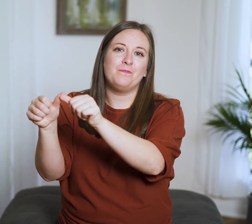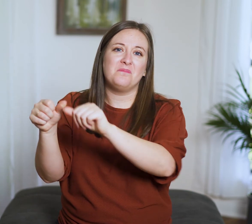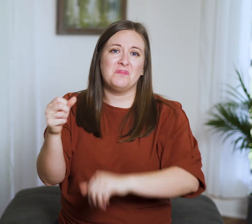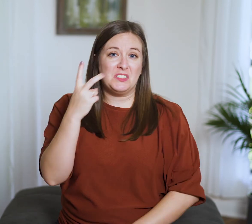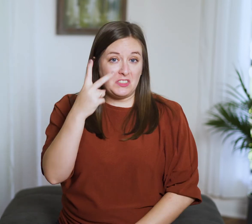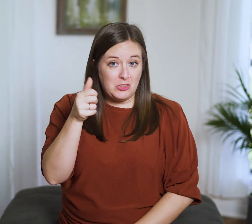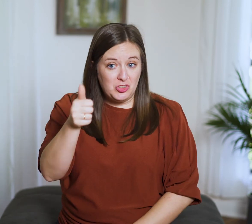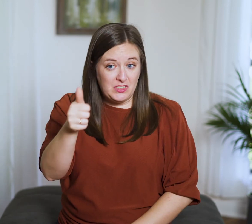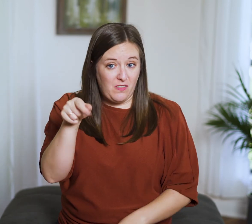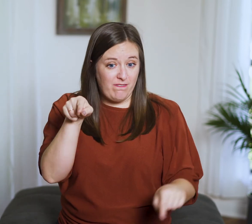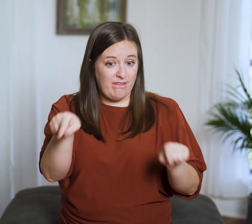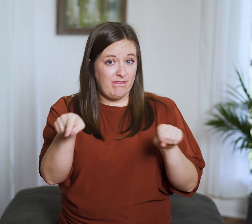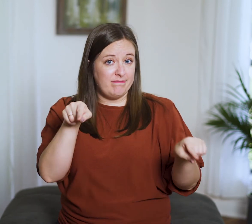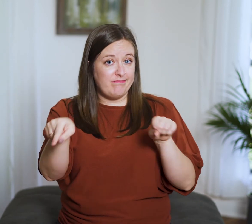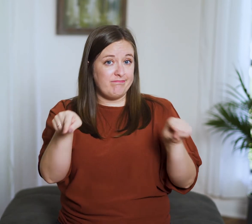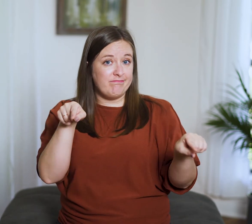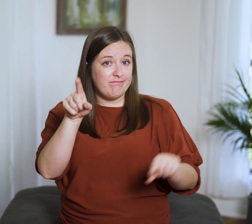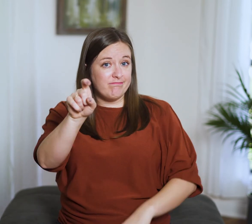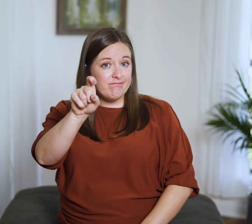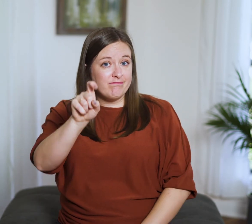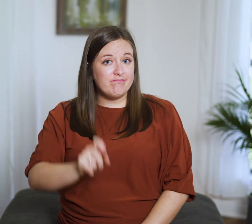What if you see yourself in both categories?